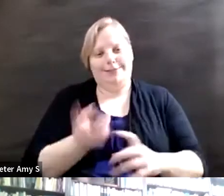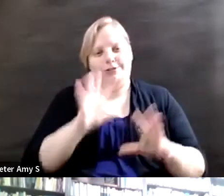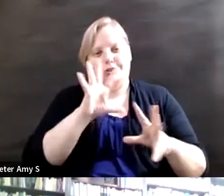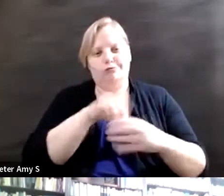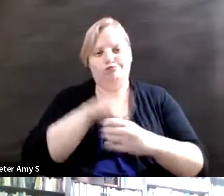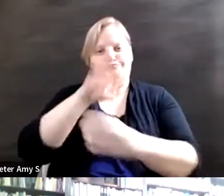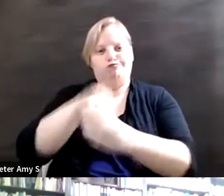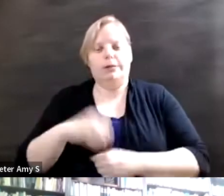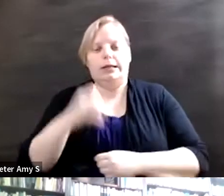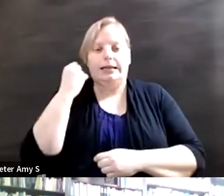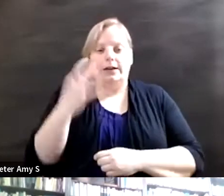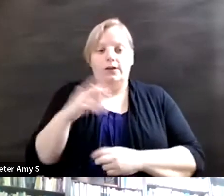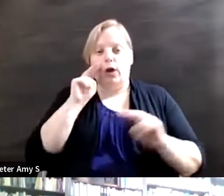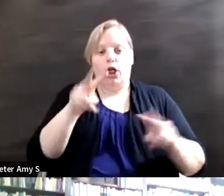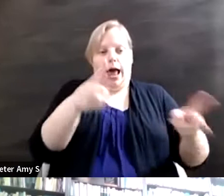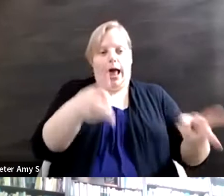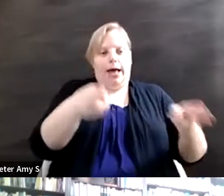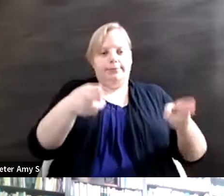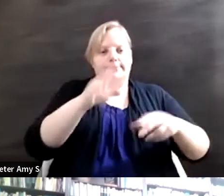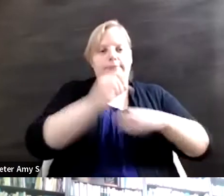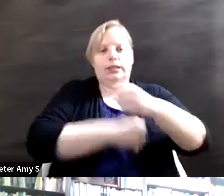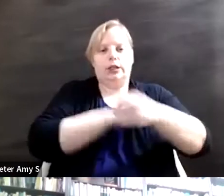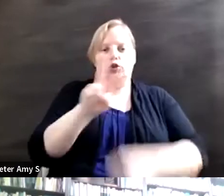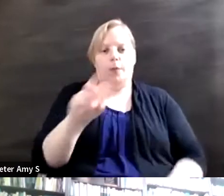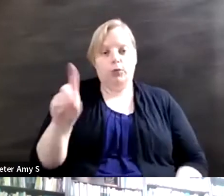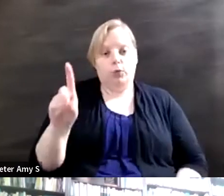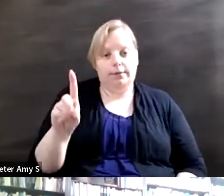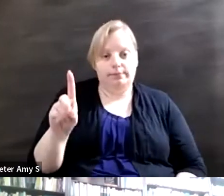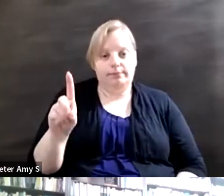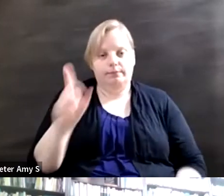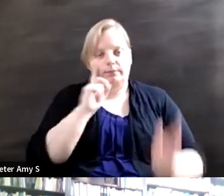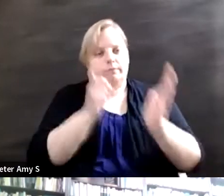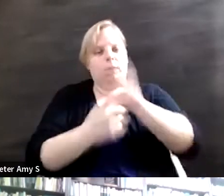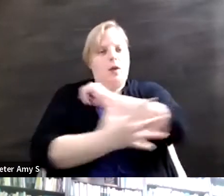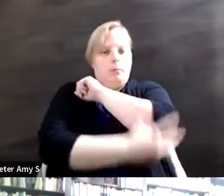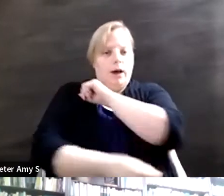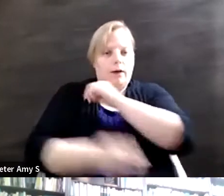and looked at the year 2001, right, we would see the poverty rate among people with disabilities,